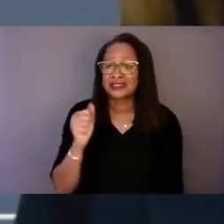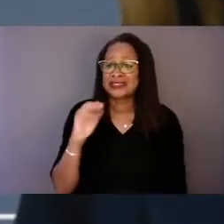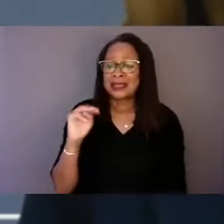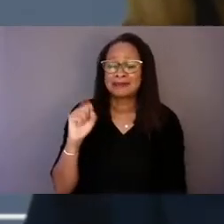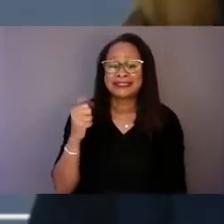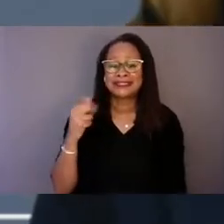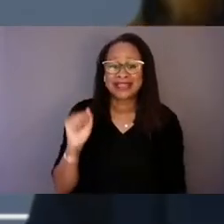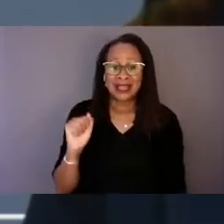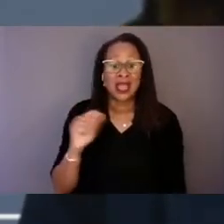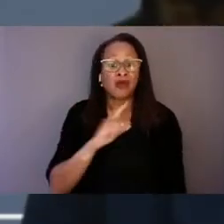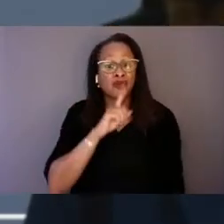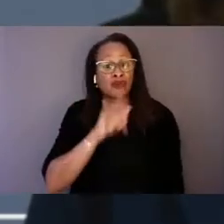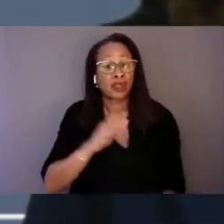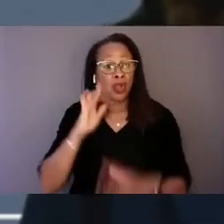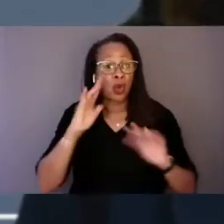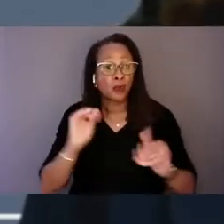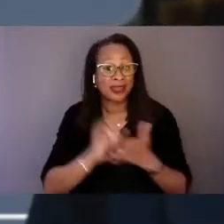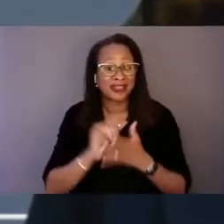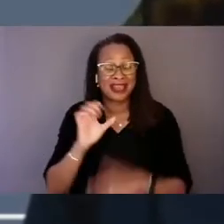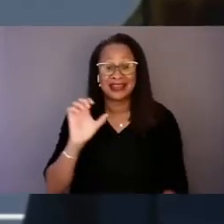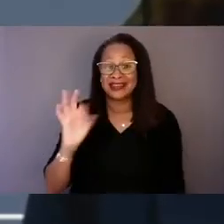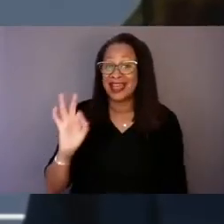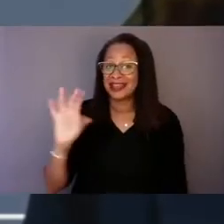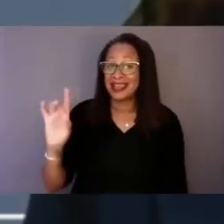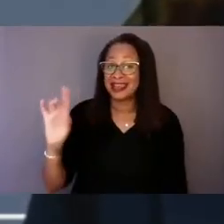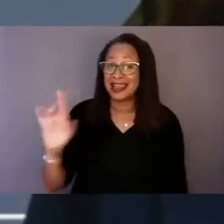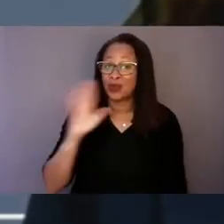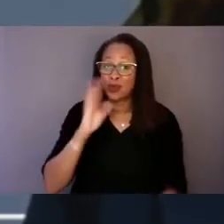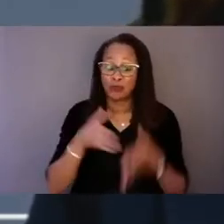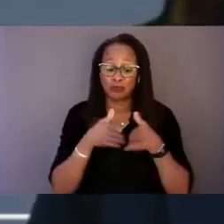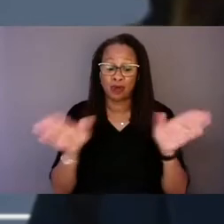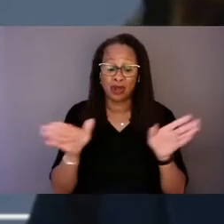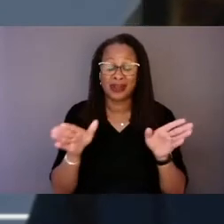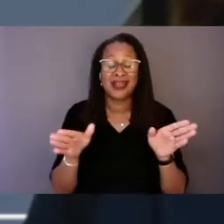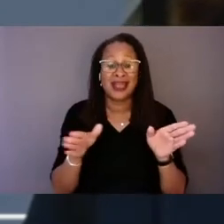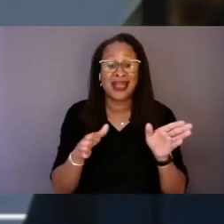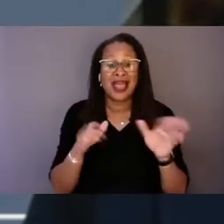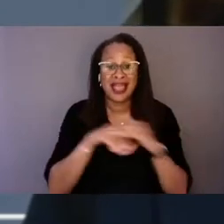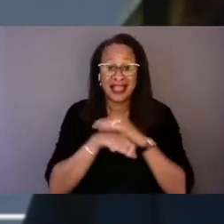will broaden access to crisis services in communities across the country,